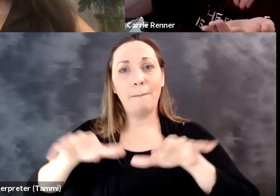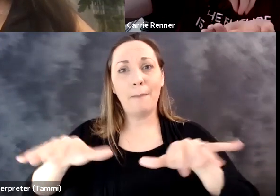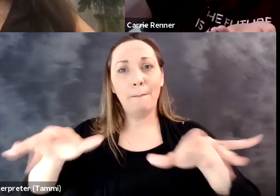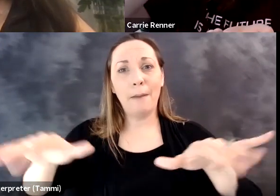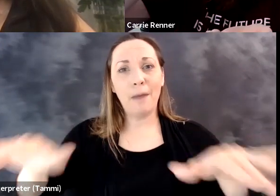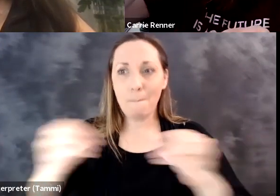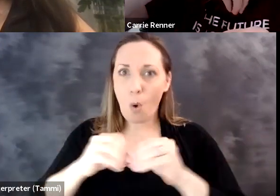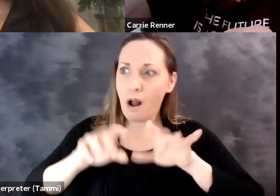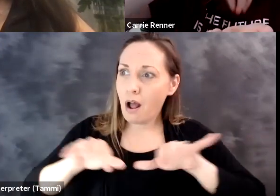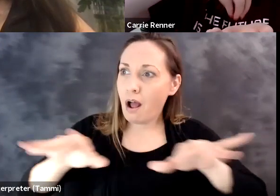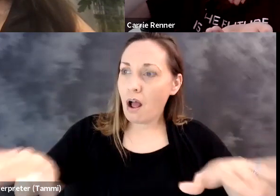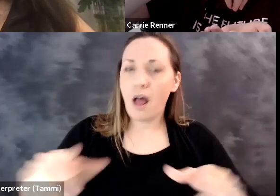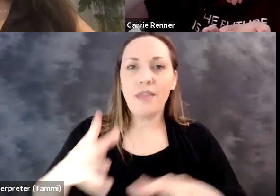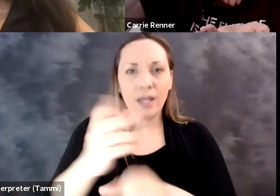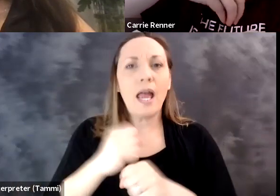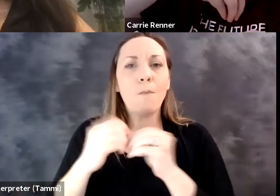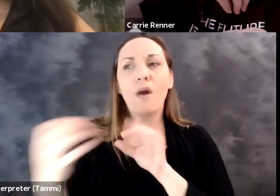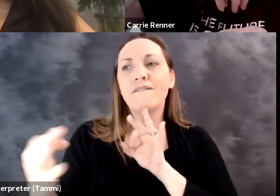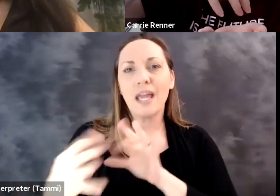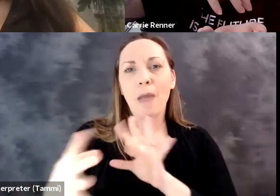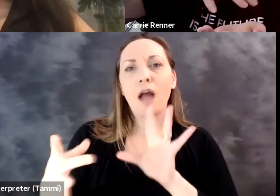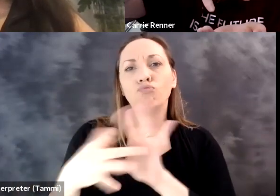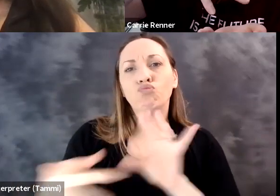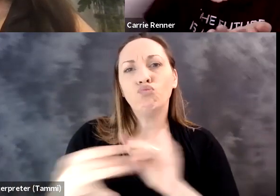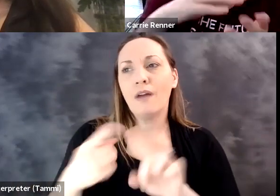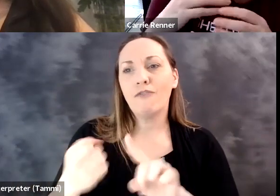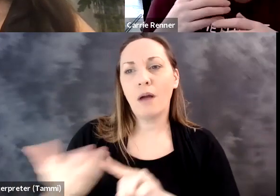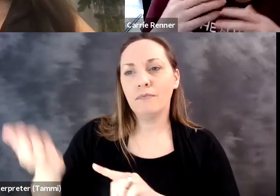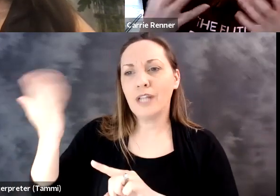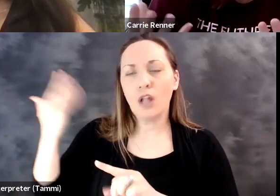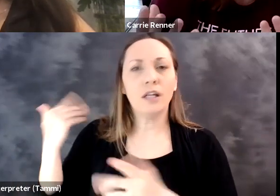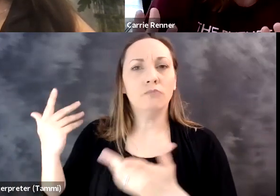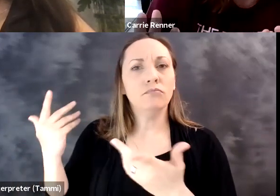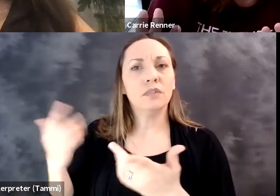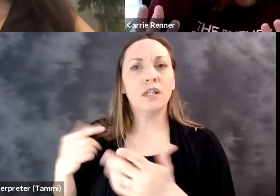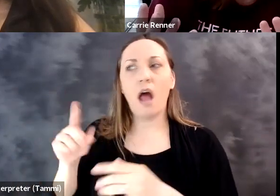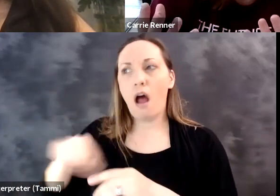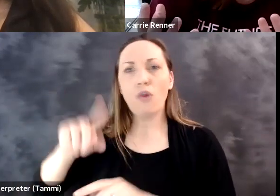of with my hands dropping circles that go all forever out. And as we get them out we get more